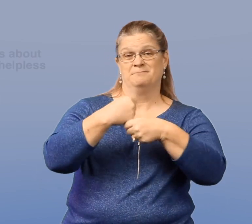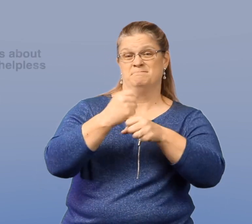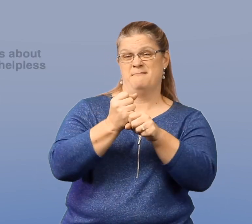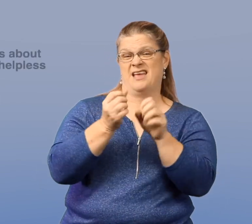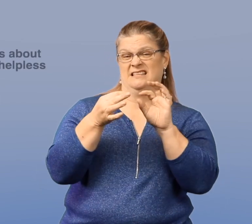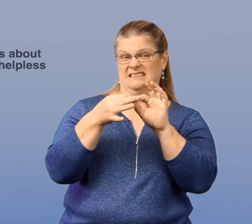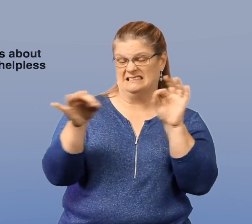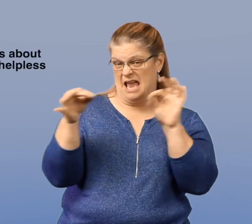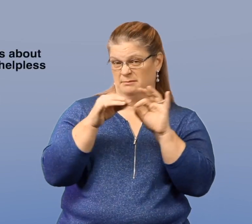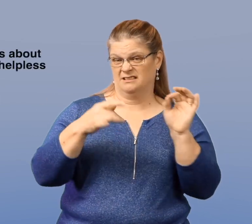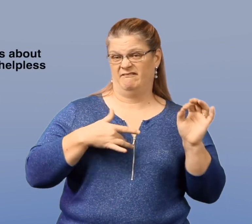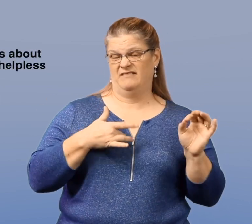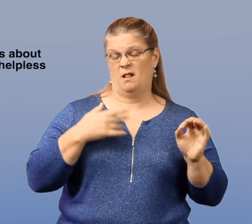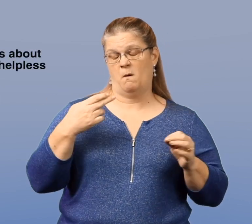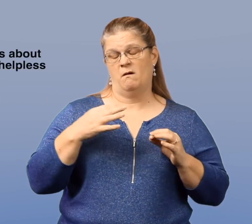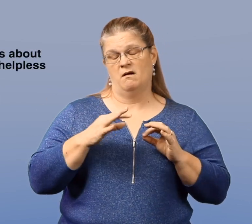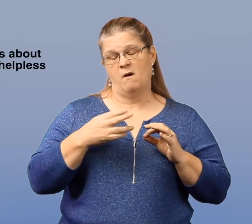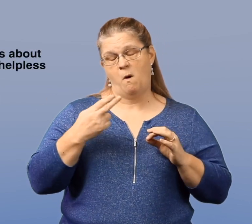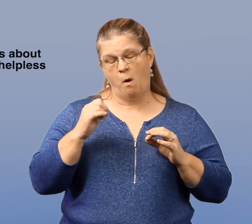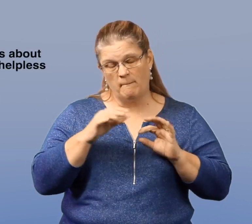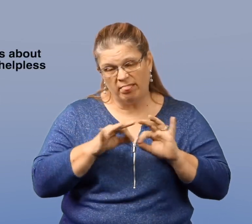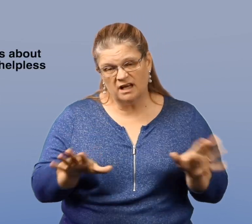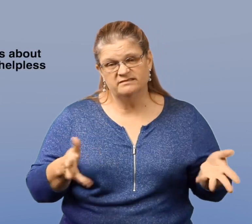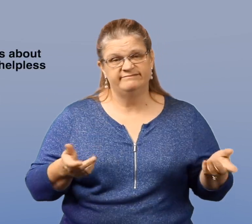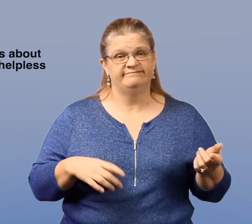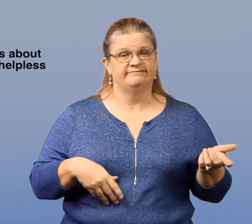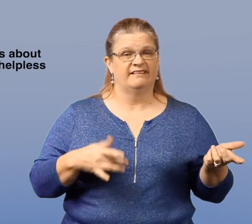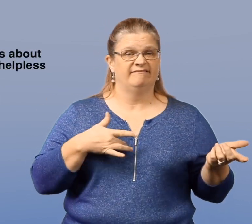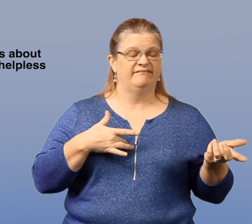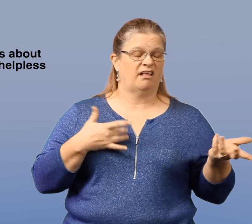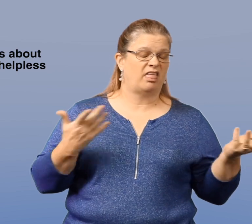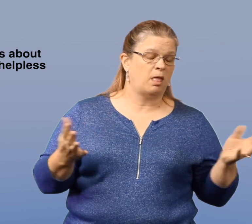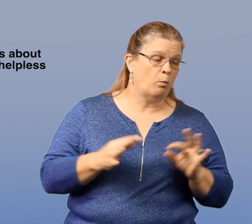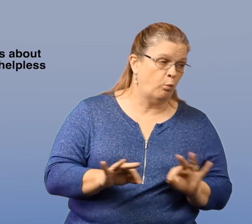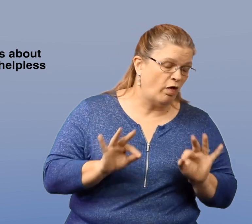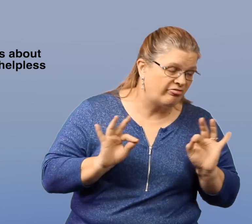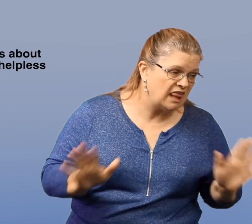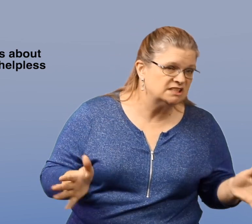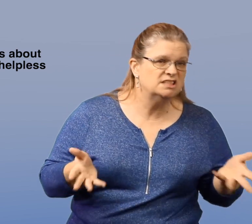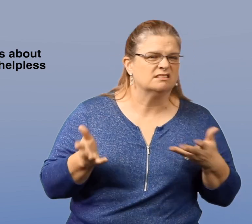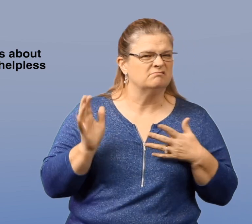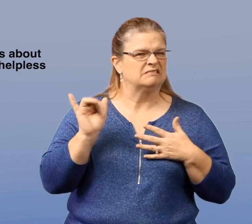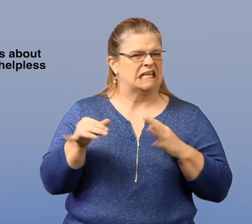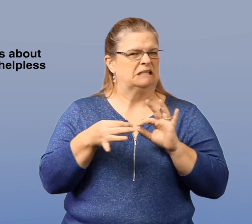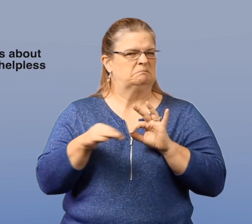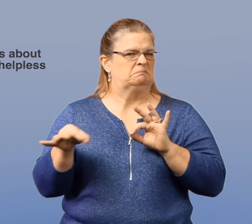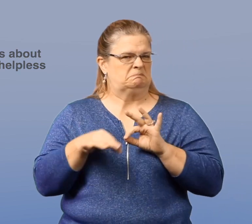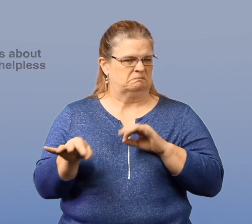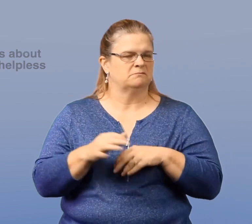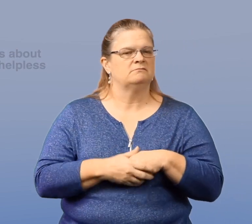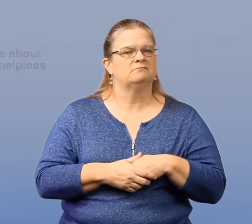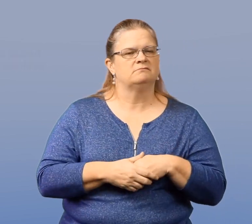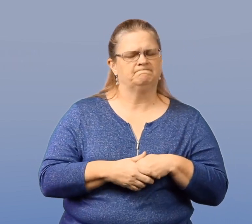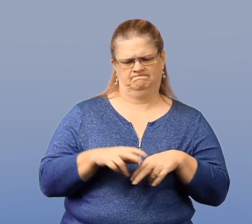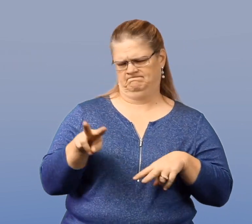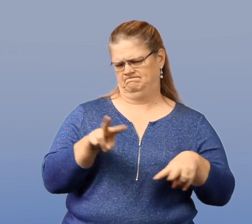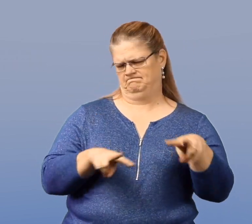Making statements of feeling hopeless or worthless, those sorts of statements should be monitored.